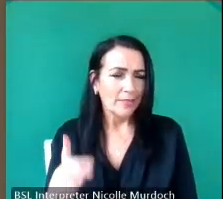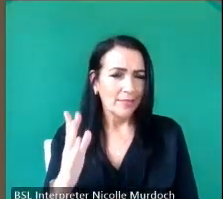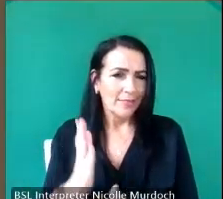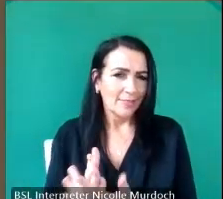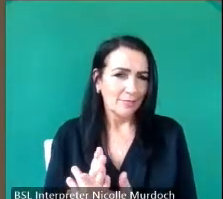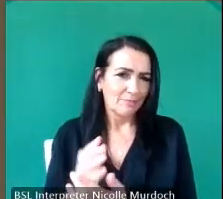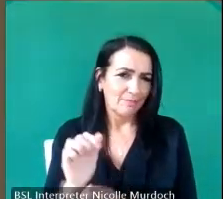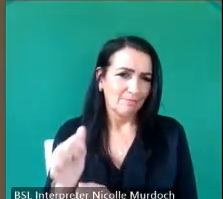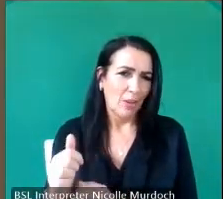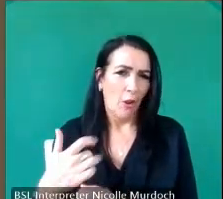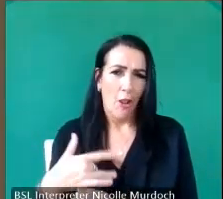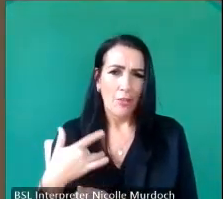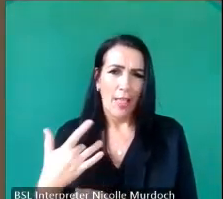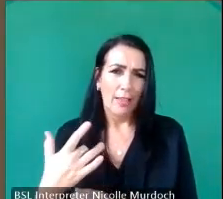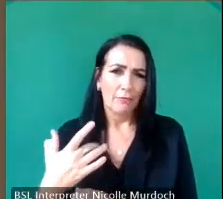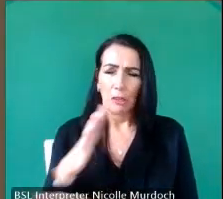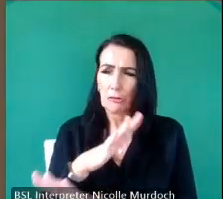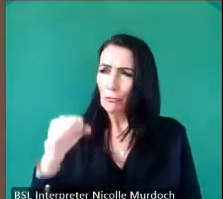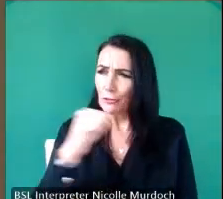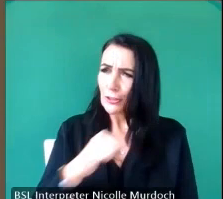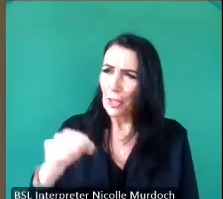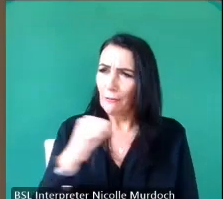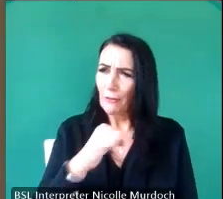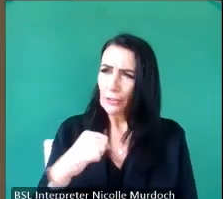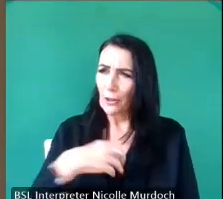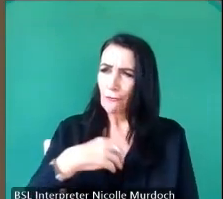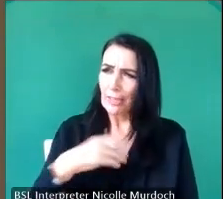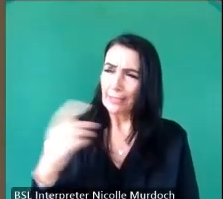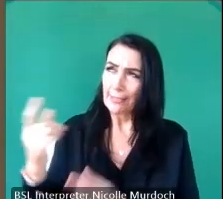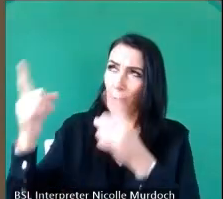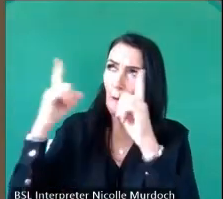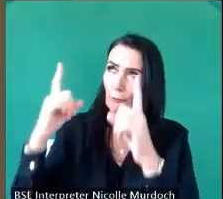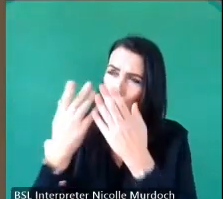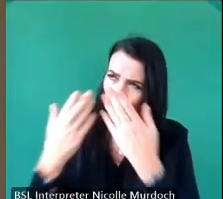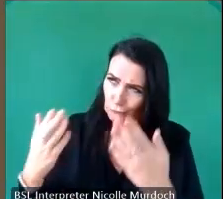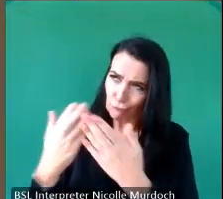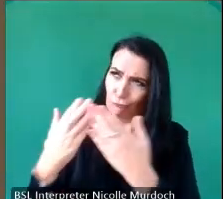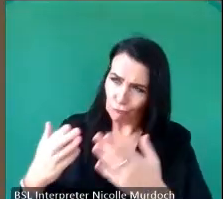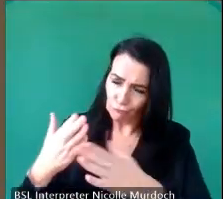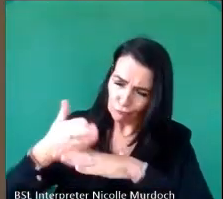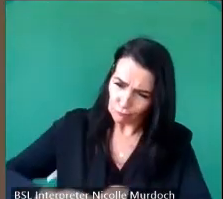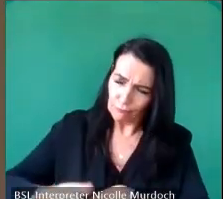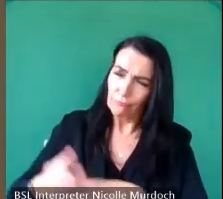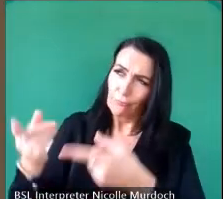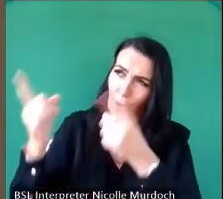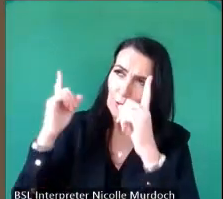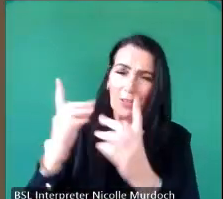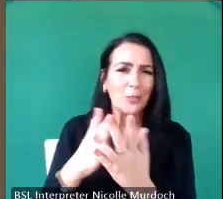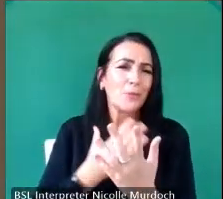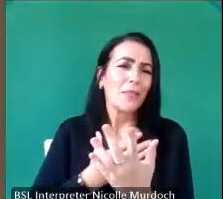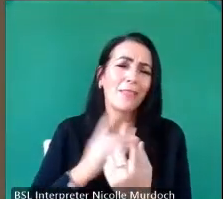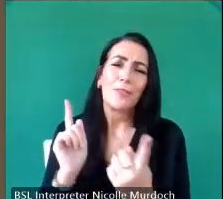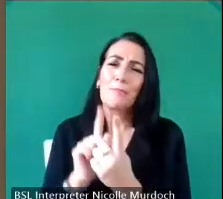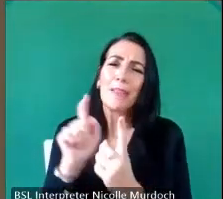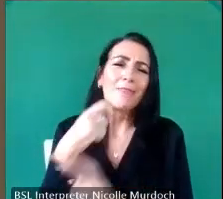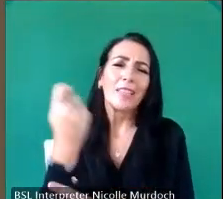life wouldn't you just love to have met levinia I she fearsome Victorian lady um but back to the